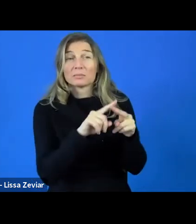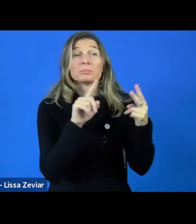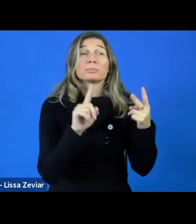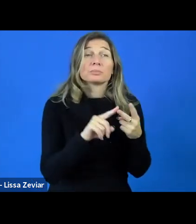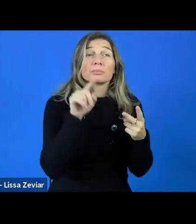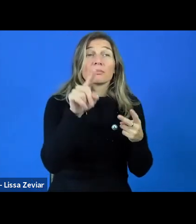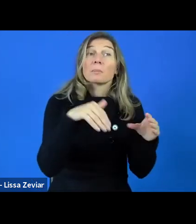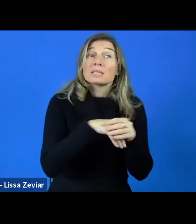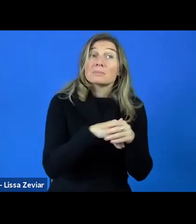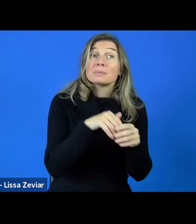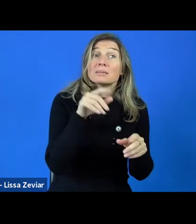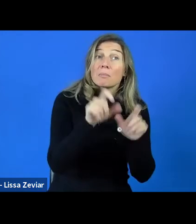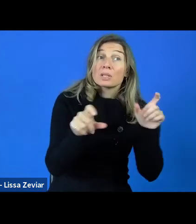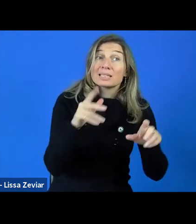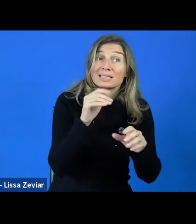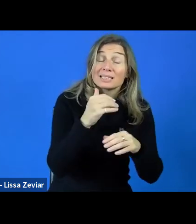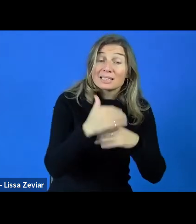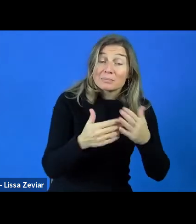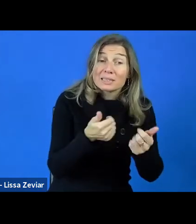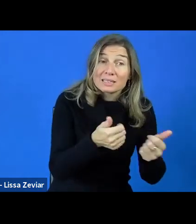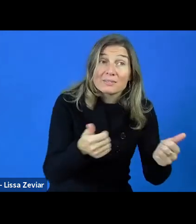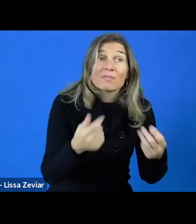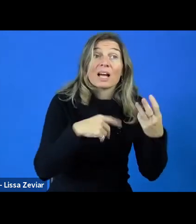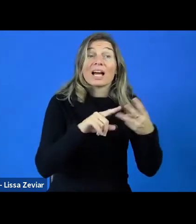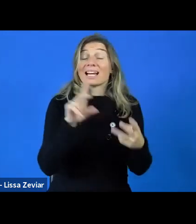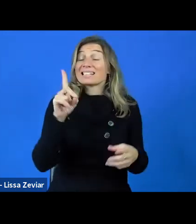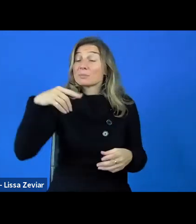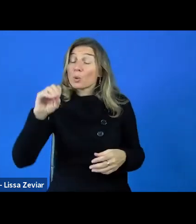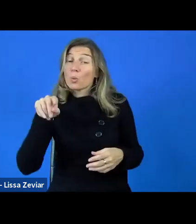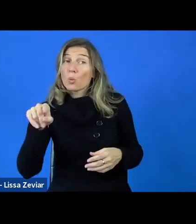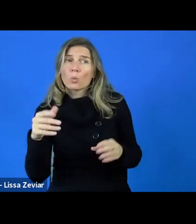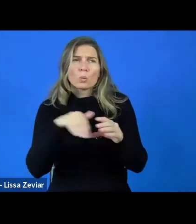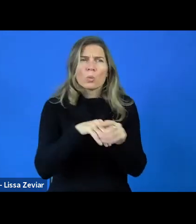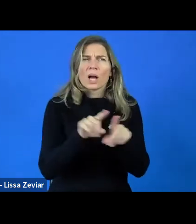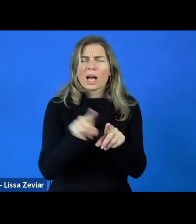and the role of DPOs in the projects, and then perhaps more...